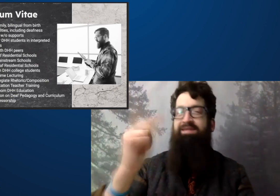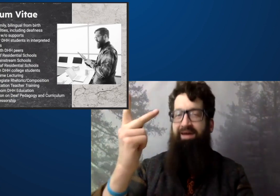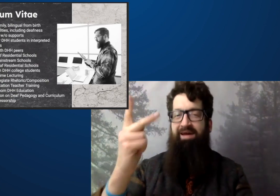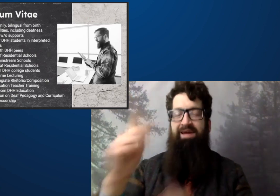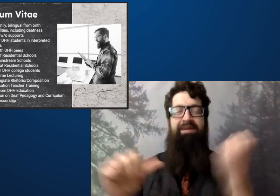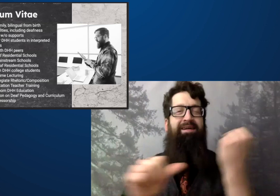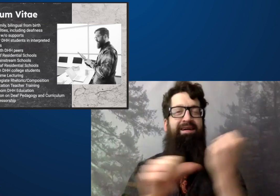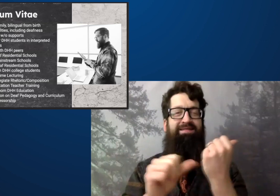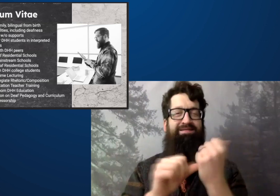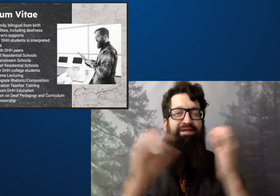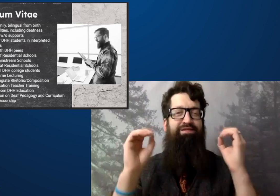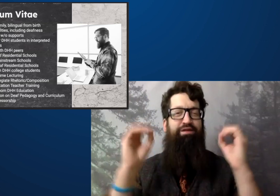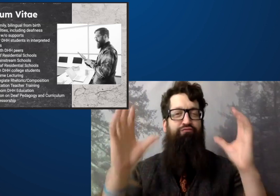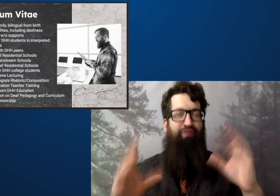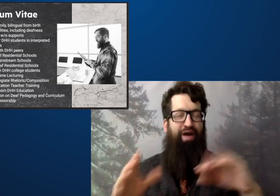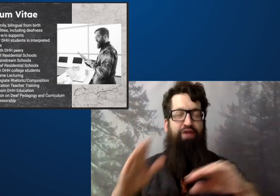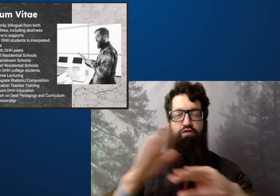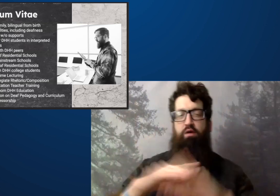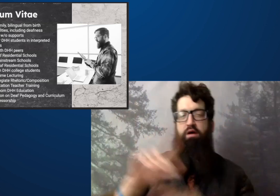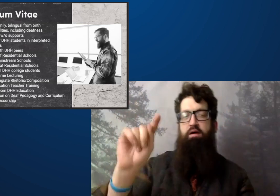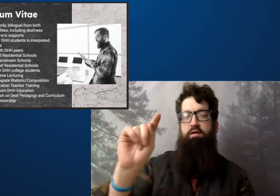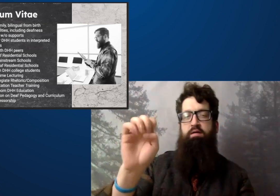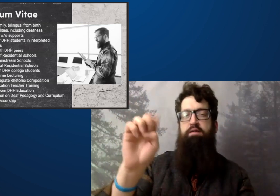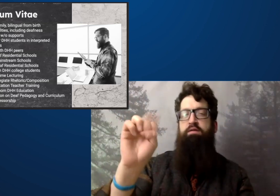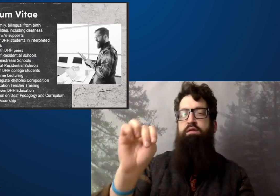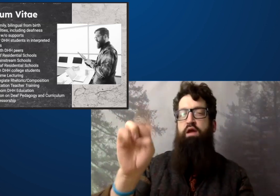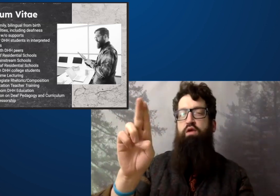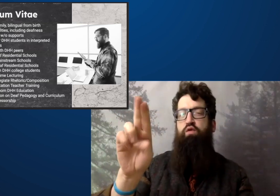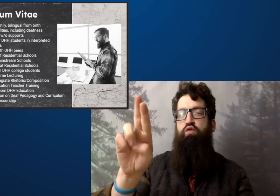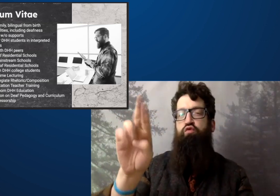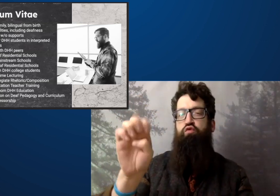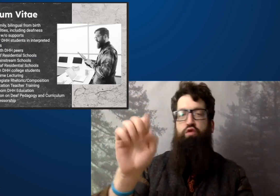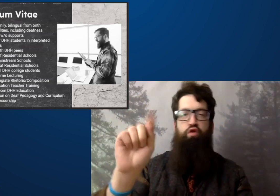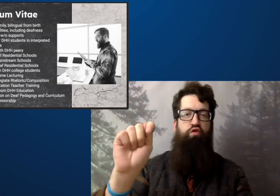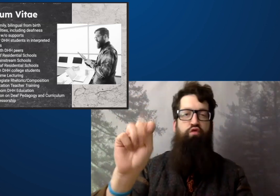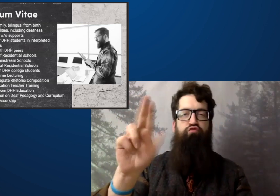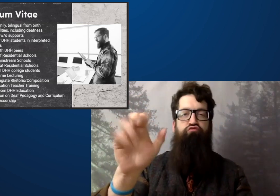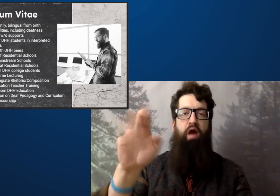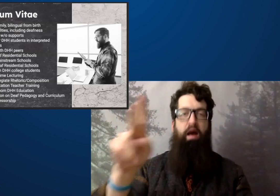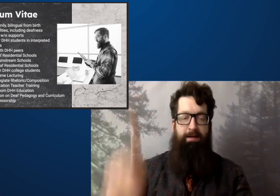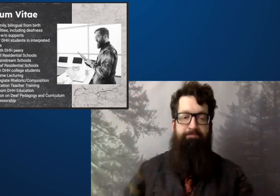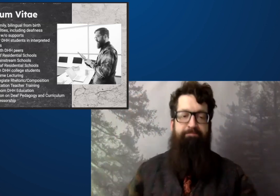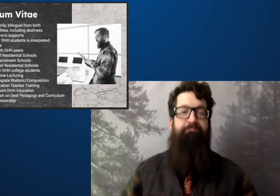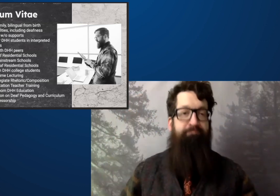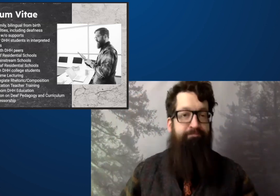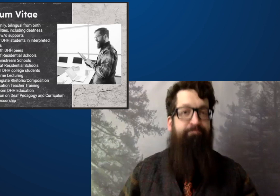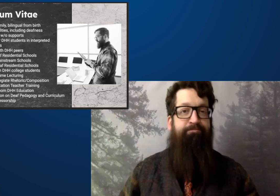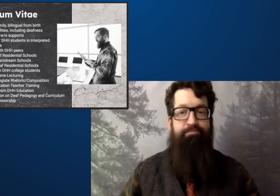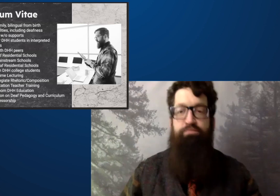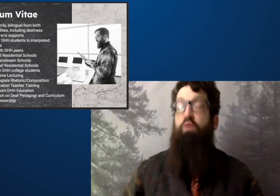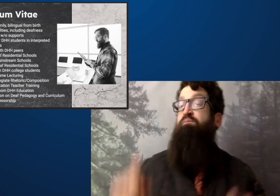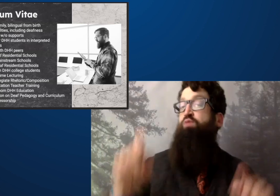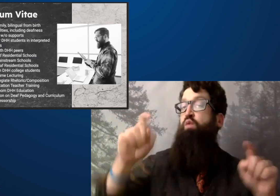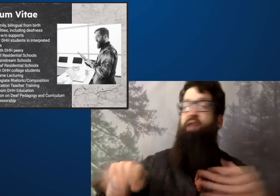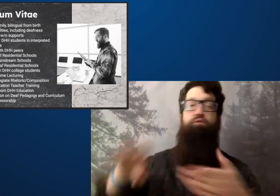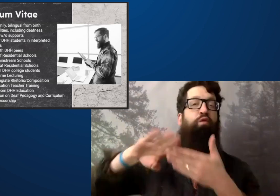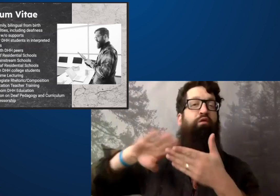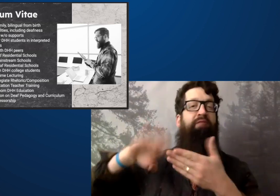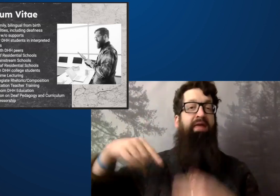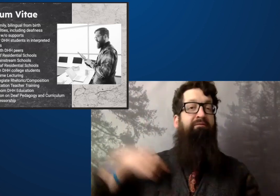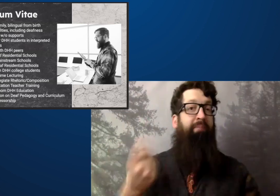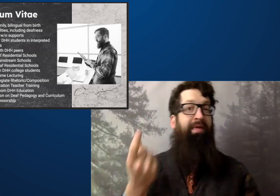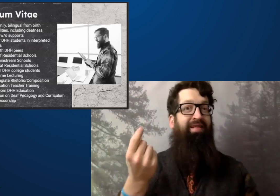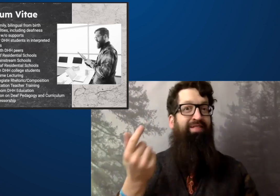is when I began teaching at the University of Tennessee, Knoxville.